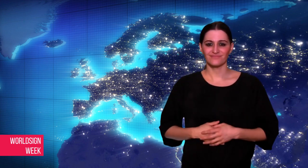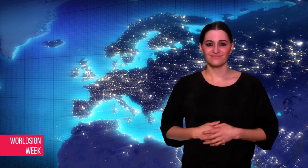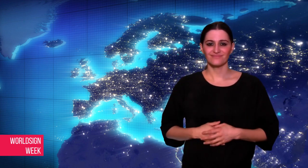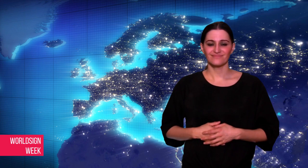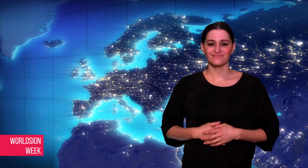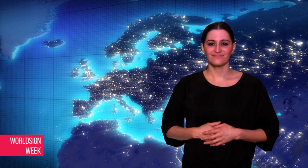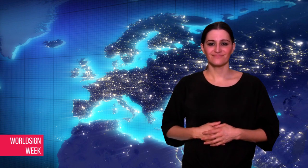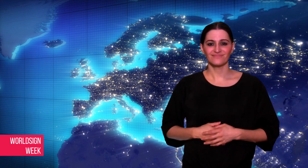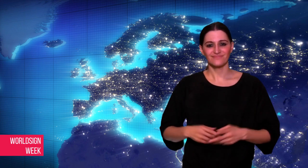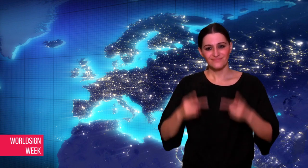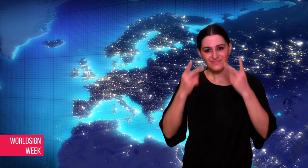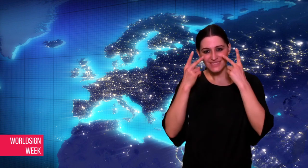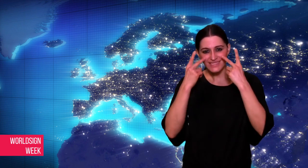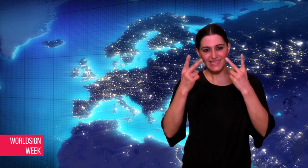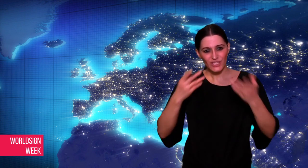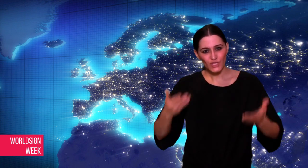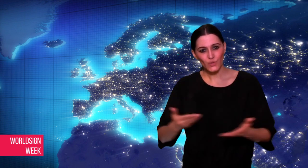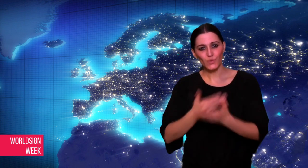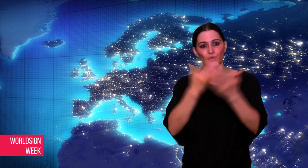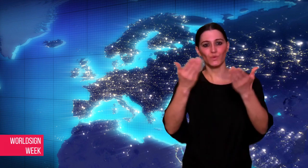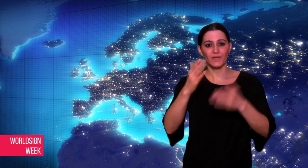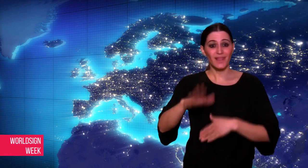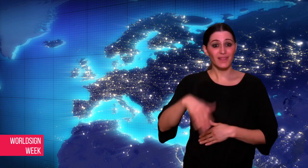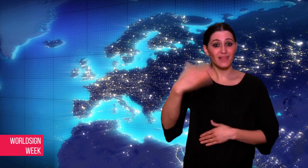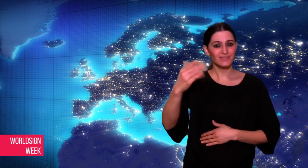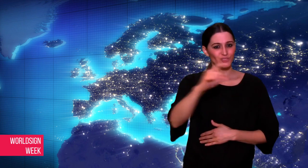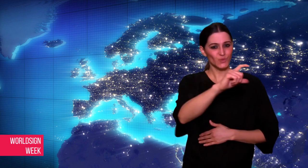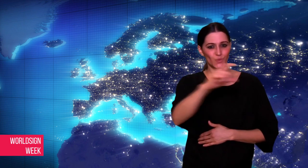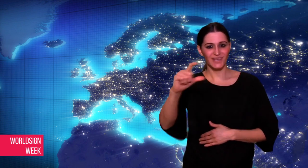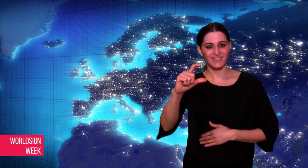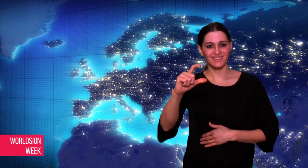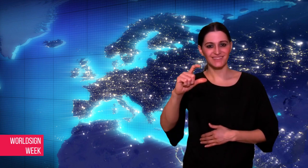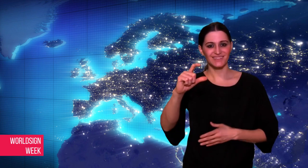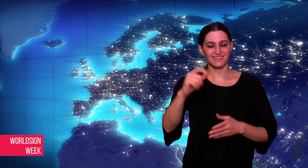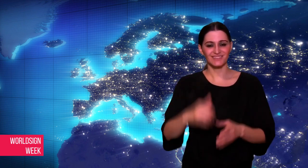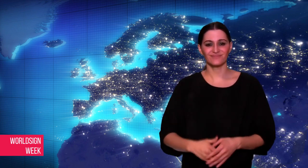See you next week.